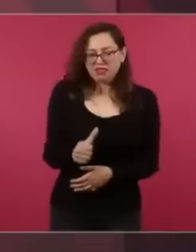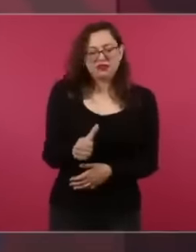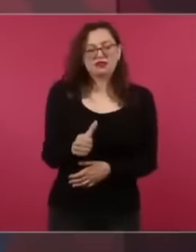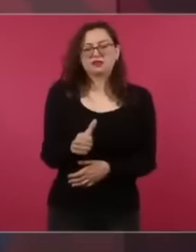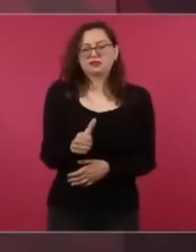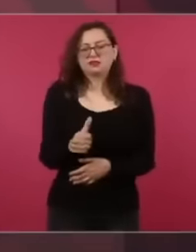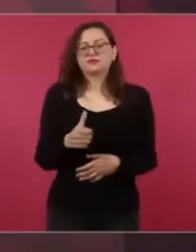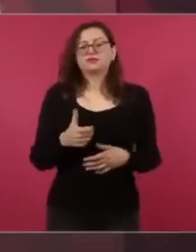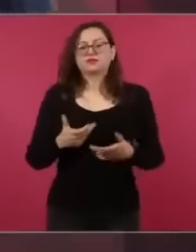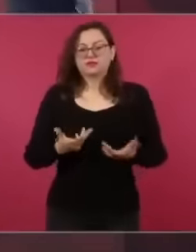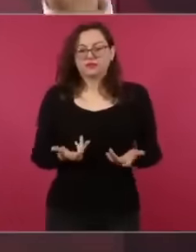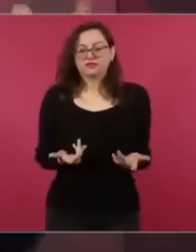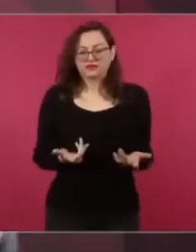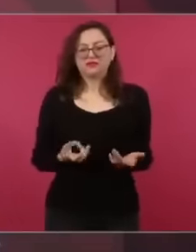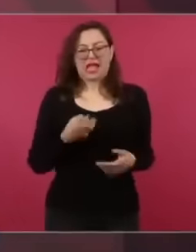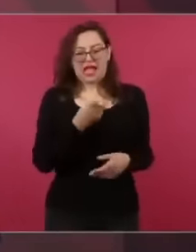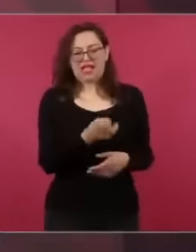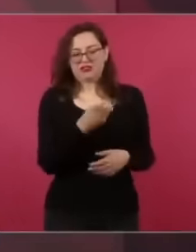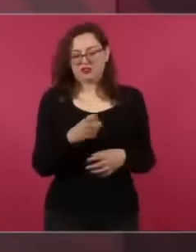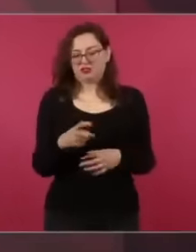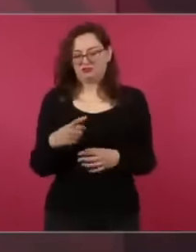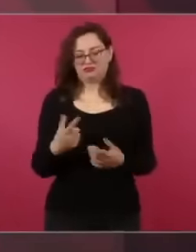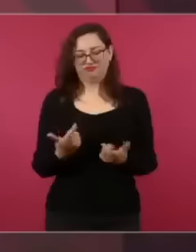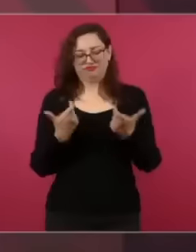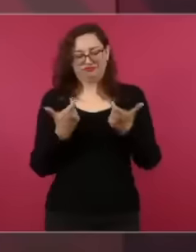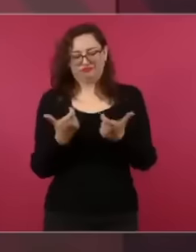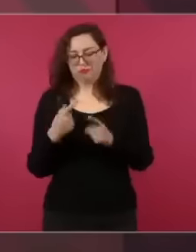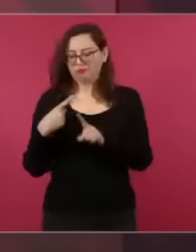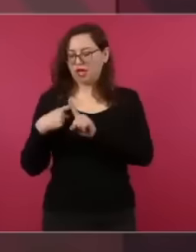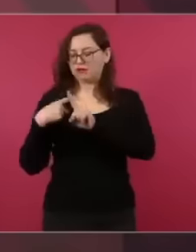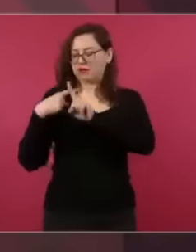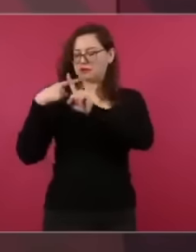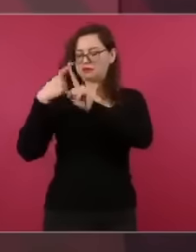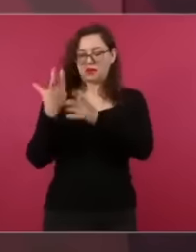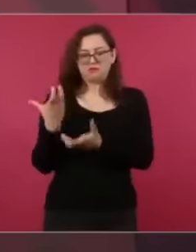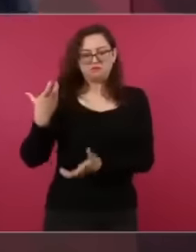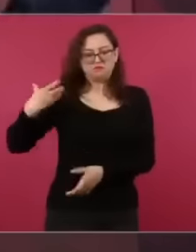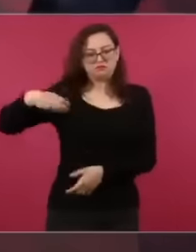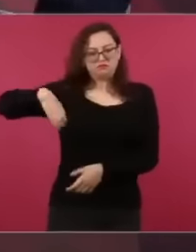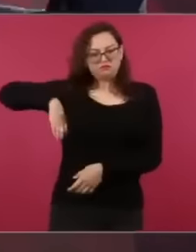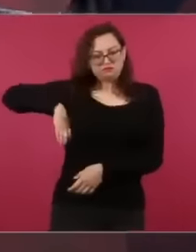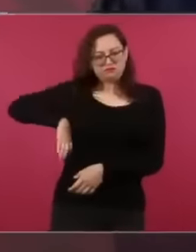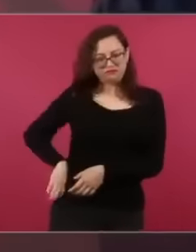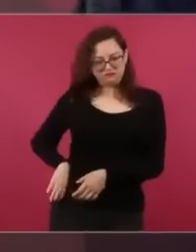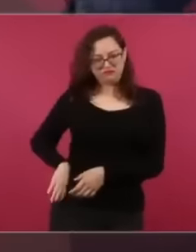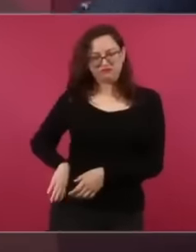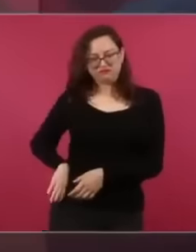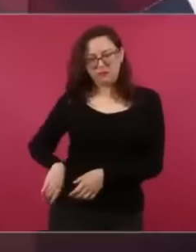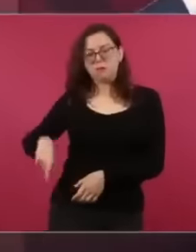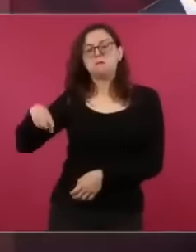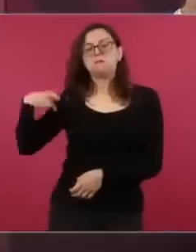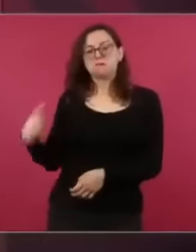that surplus value was what formed